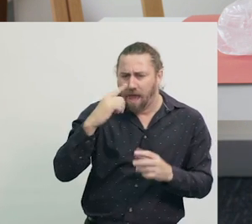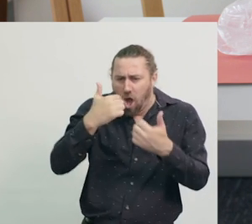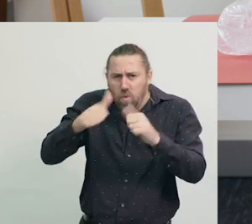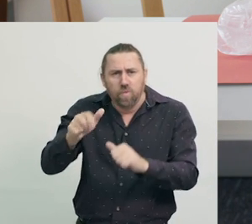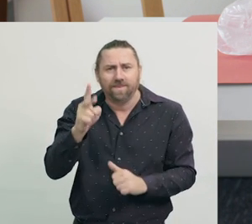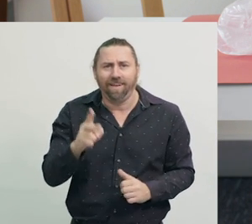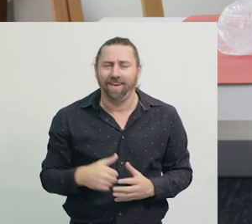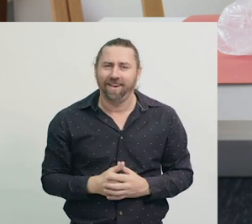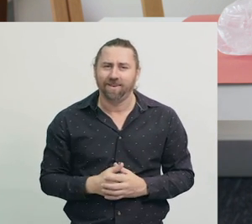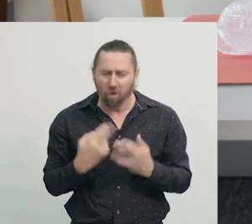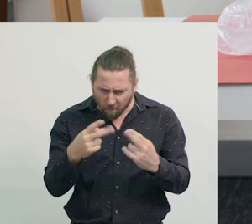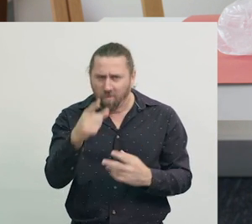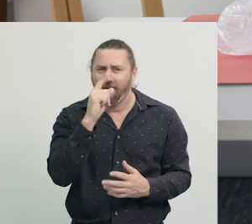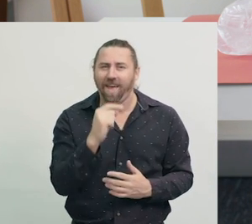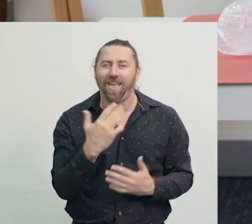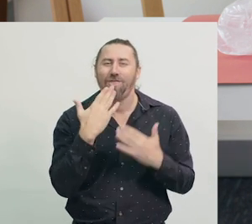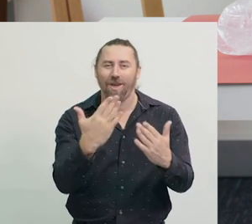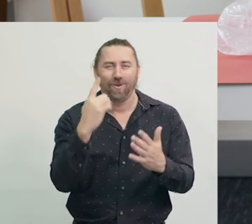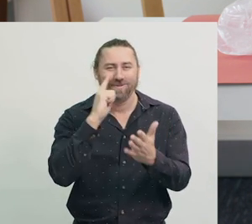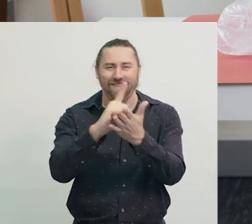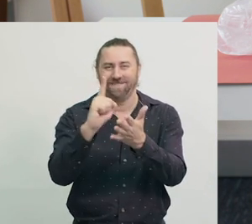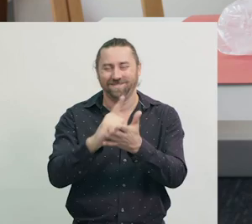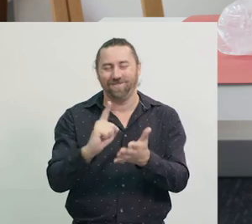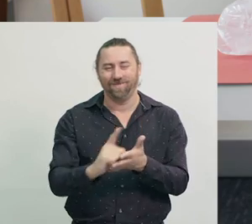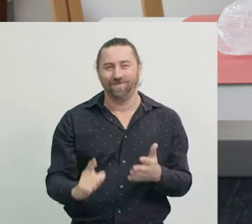Thank you, and see you next time.